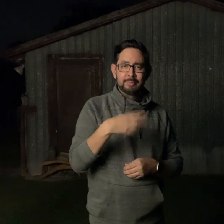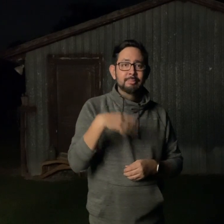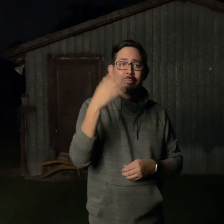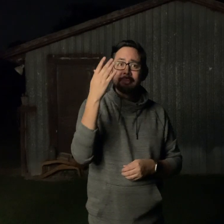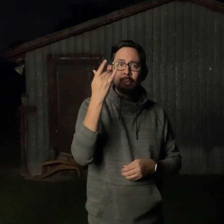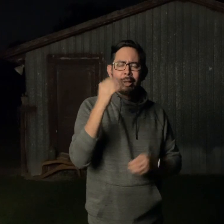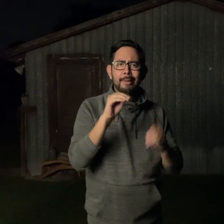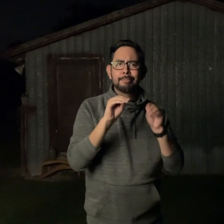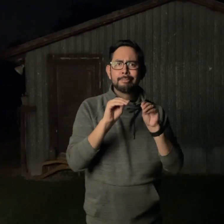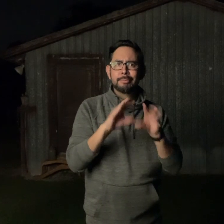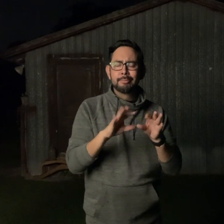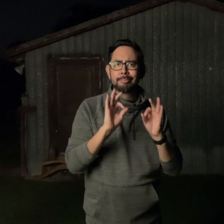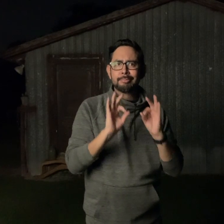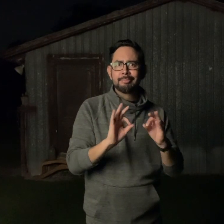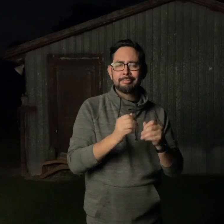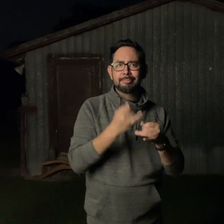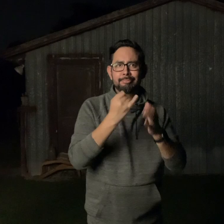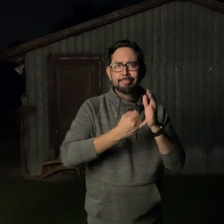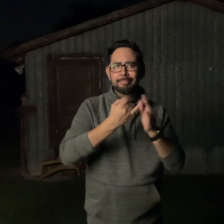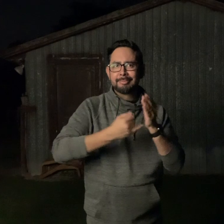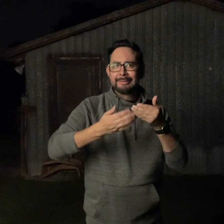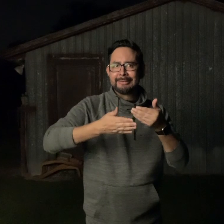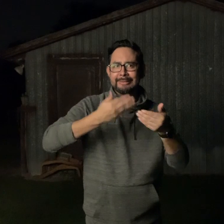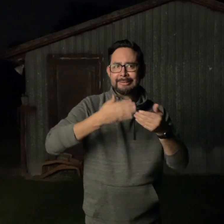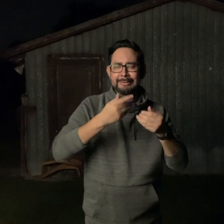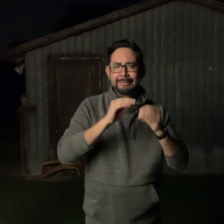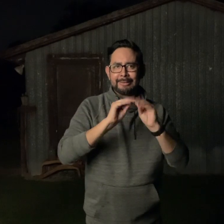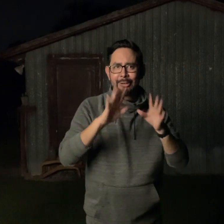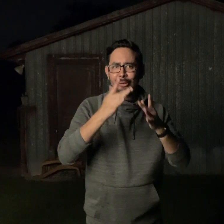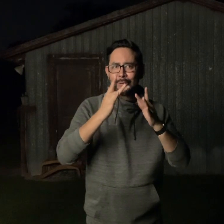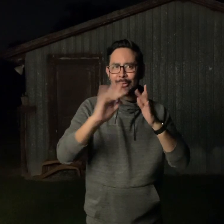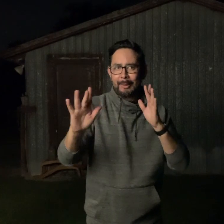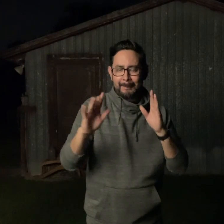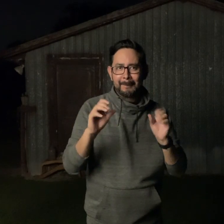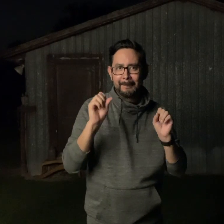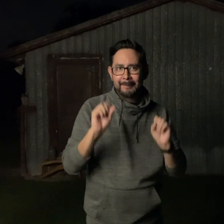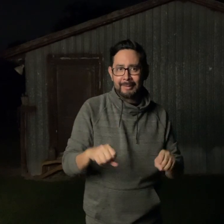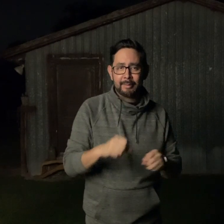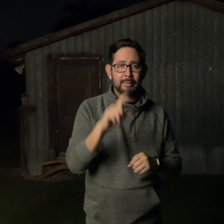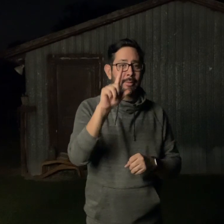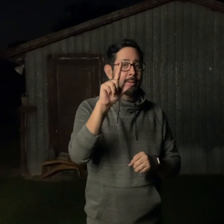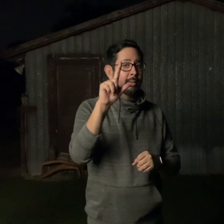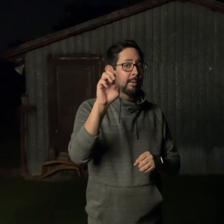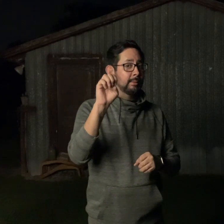is to use a "torch". I like the way that the light works. It's easy to draw with. It's clear. It's sharp.